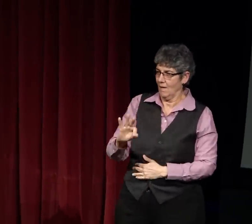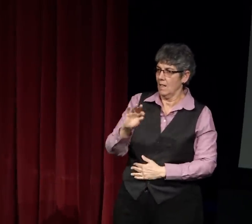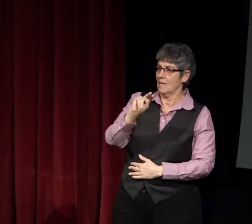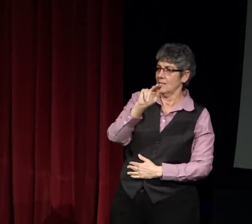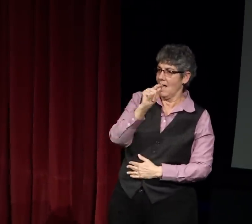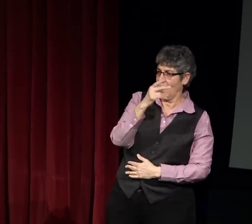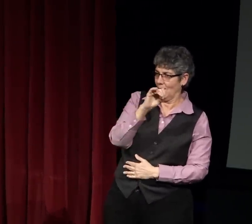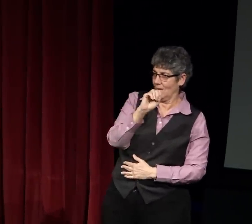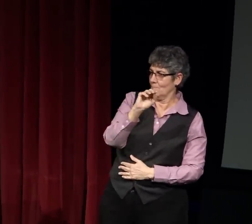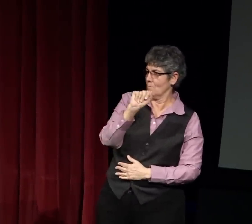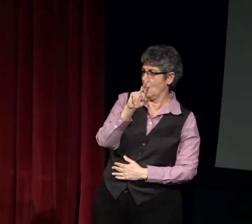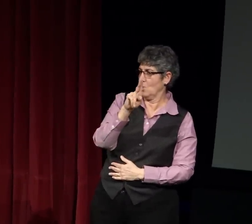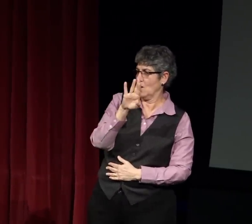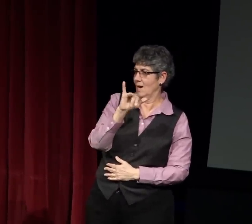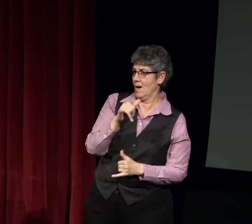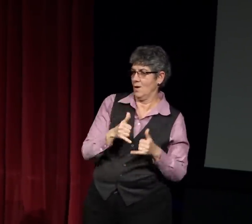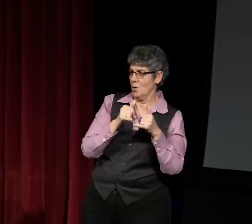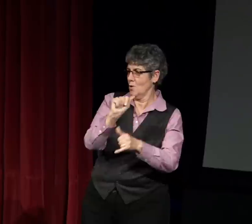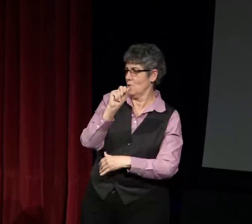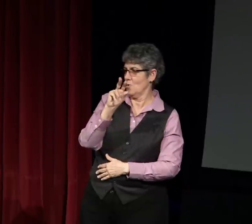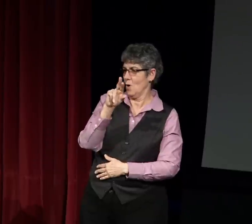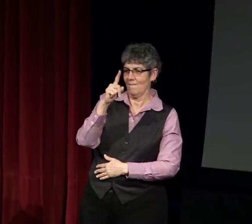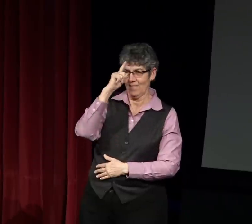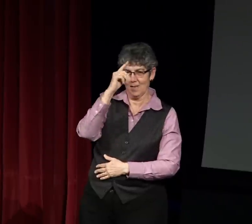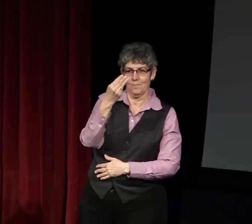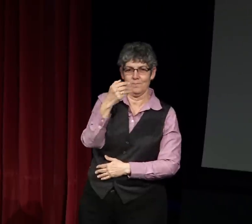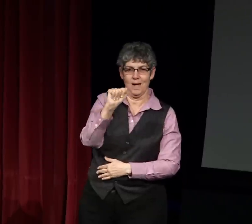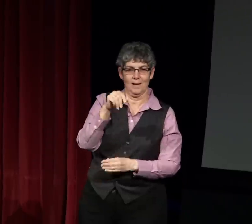She was the first recipient of the Nathie Marbury Award